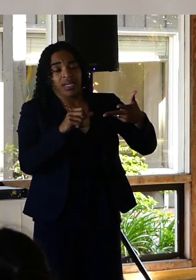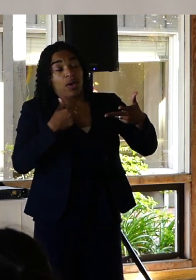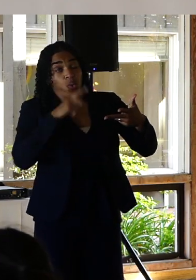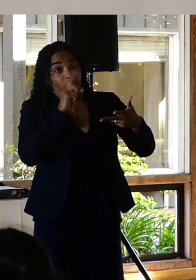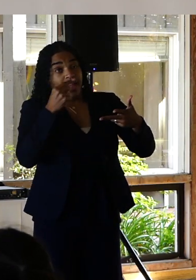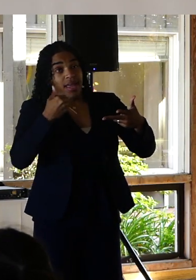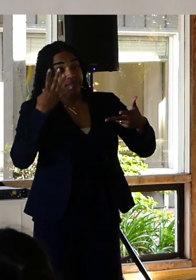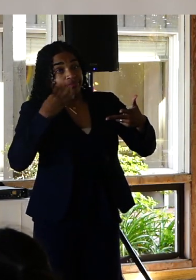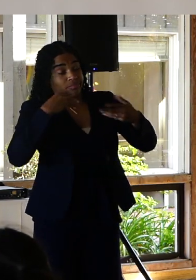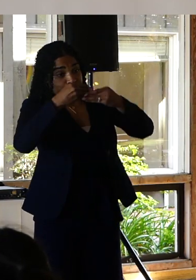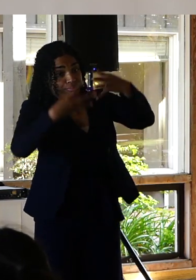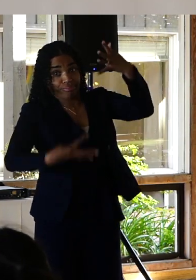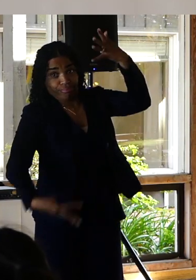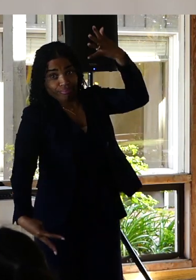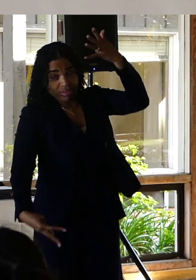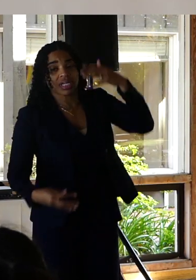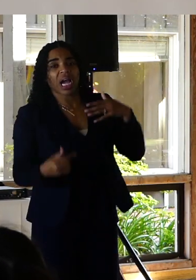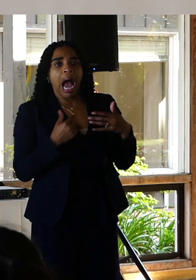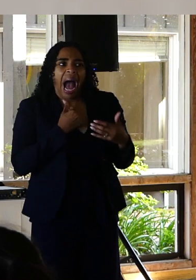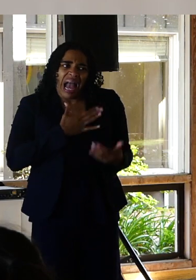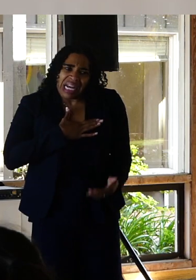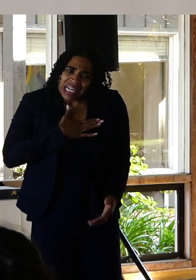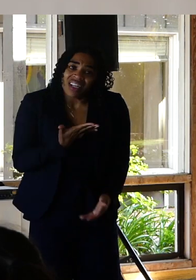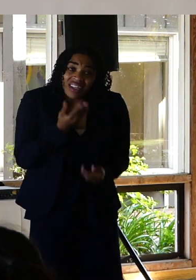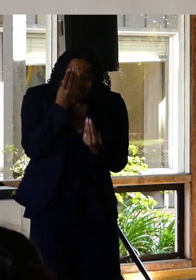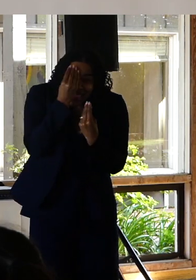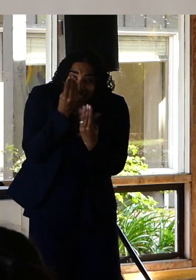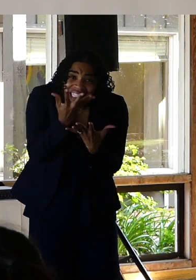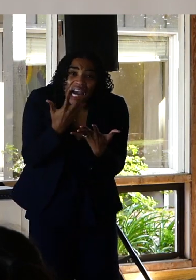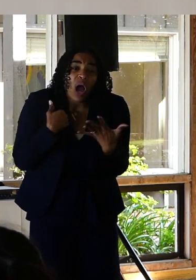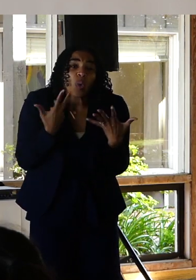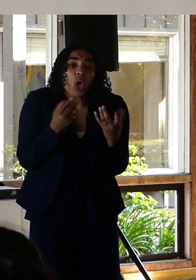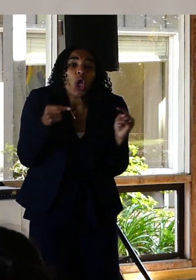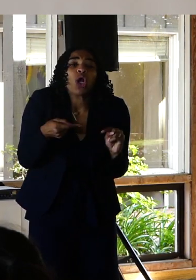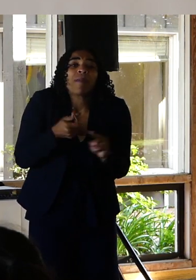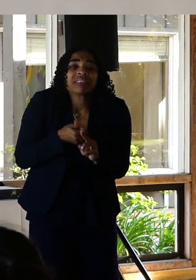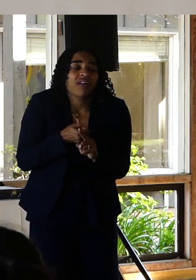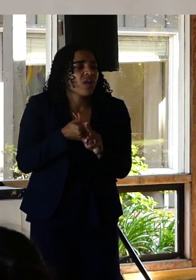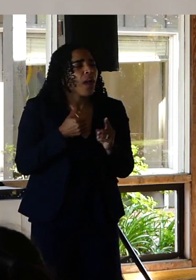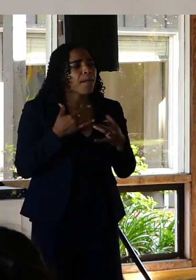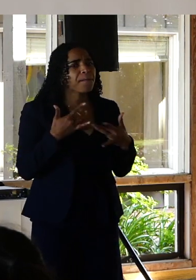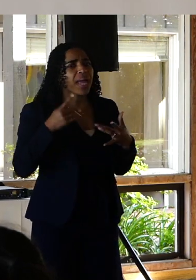others that I could share. What are the common threads. What do we see